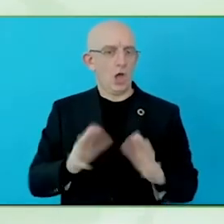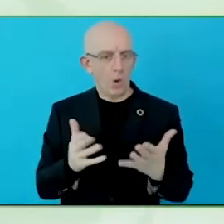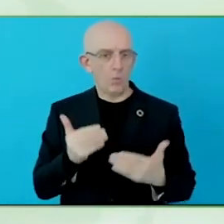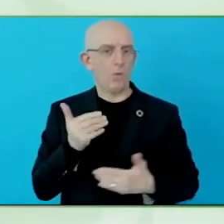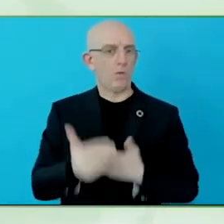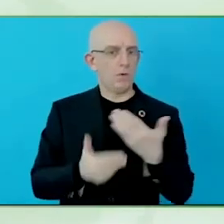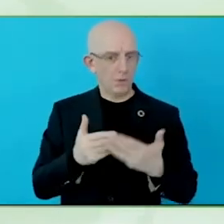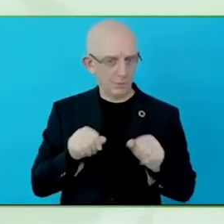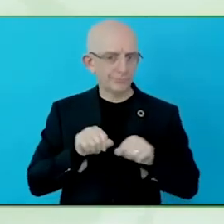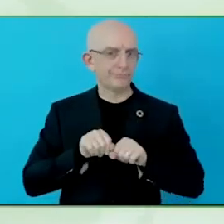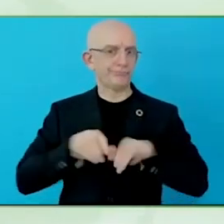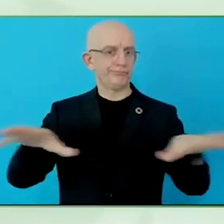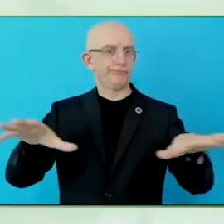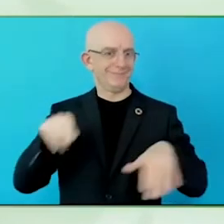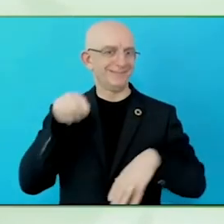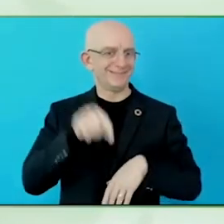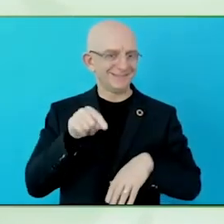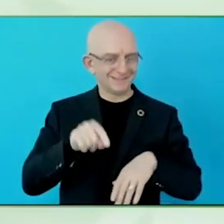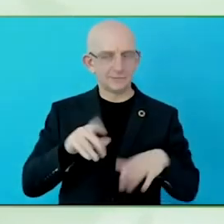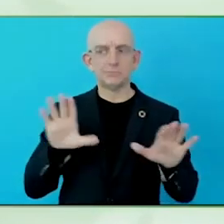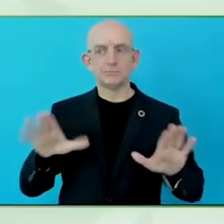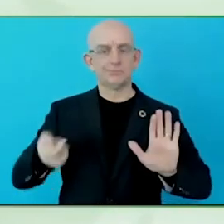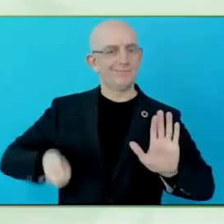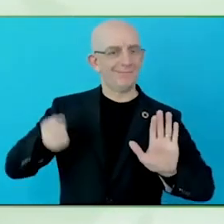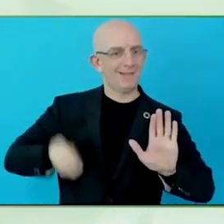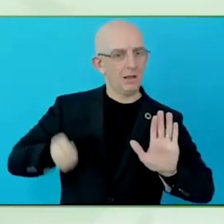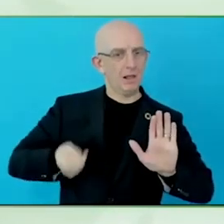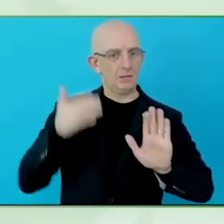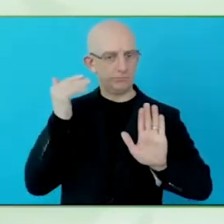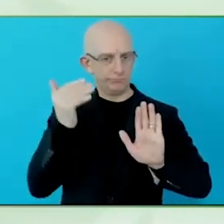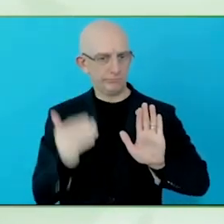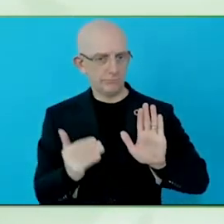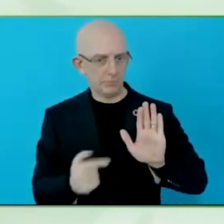responsible, to be accountable, and as well, very proactive.